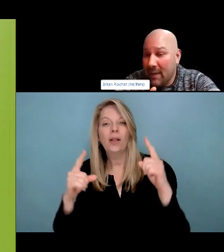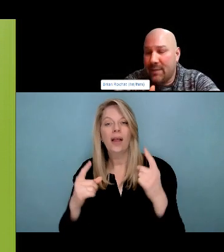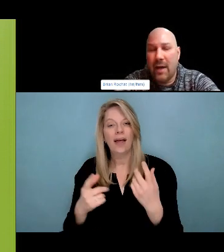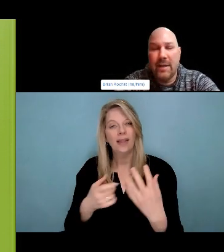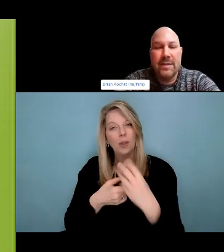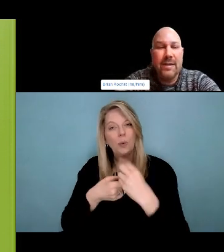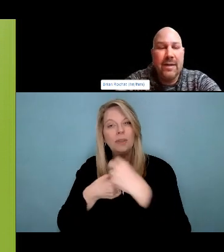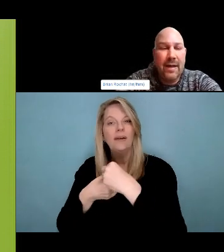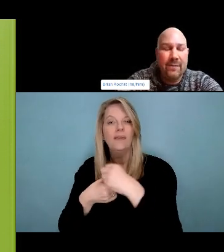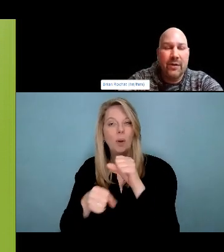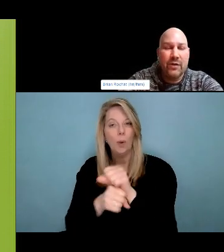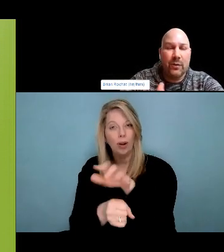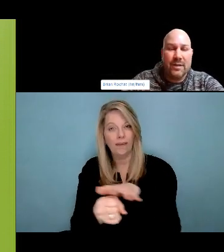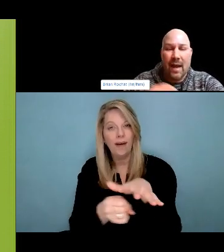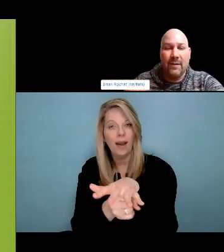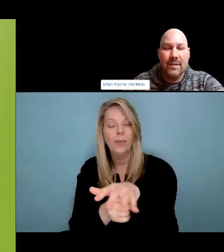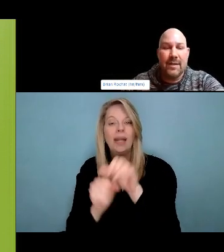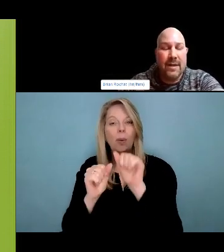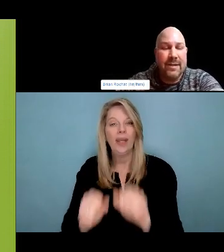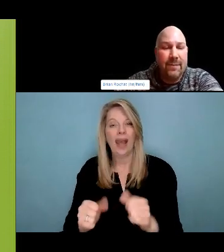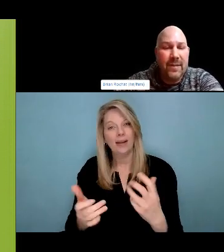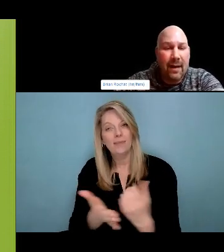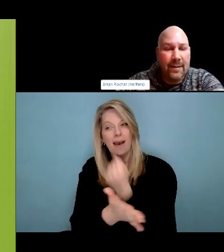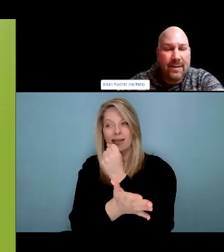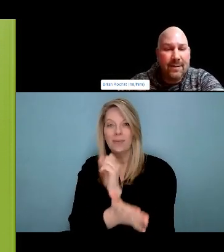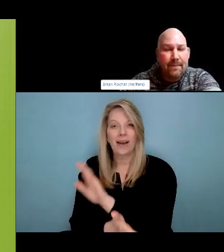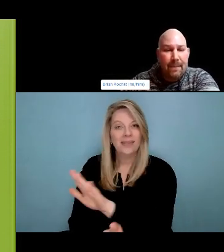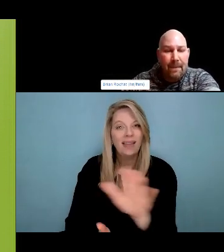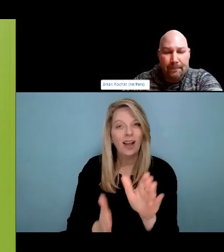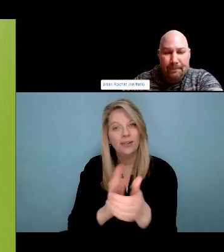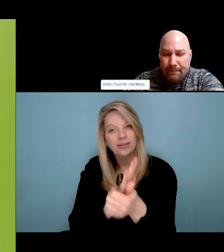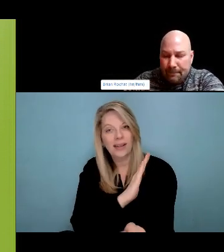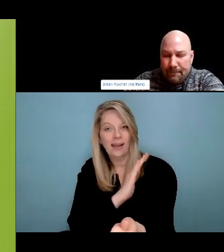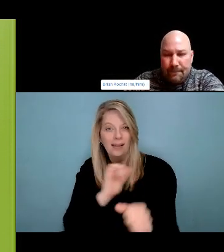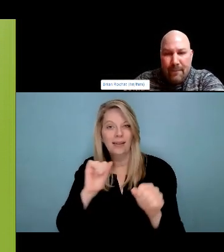the gifting of names. Does to the grief tower.